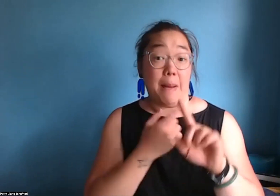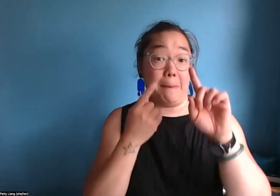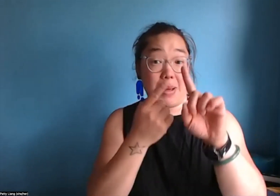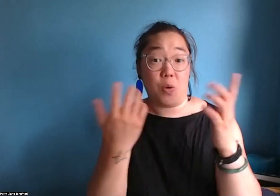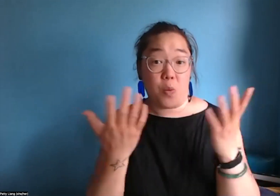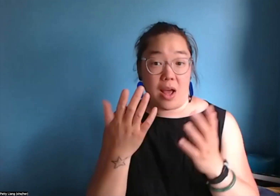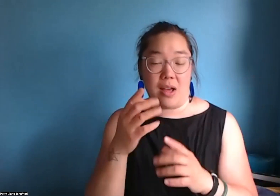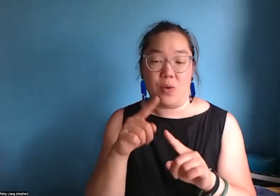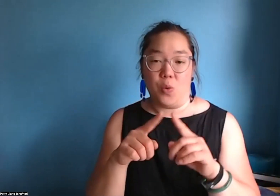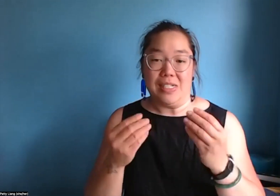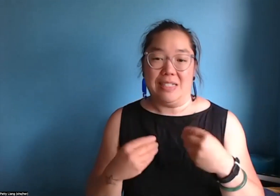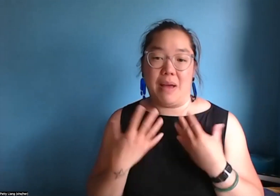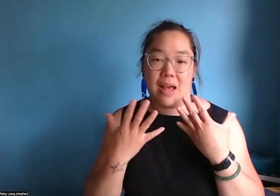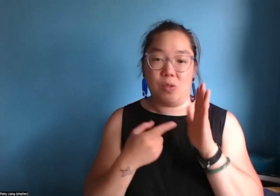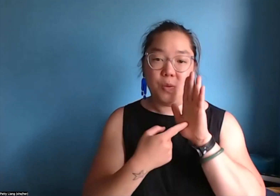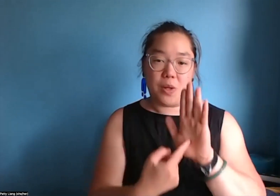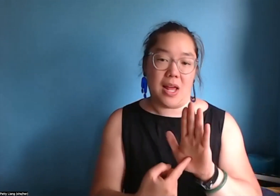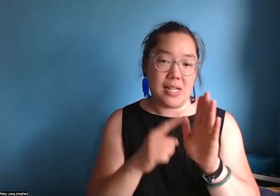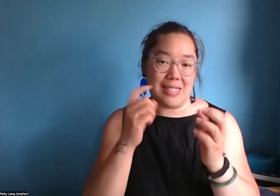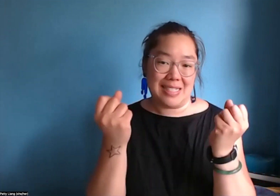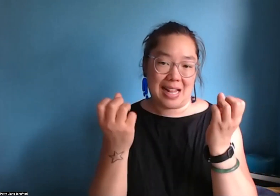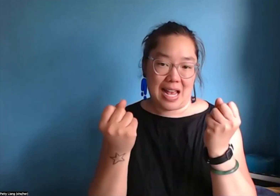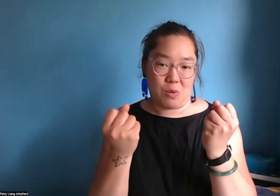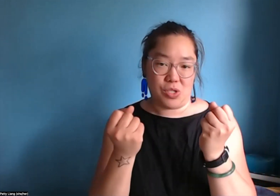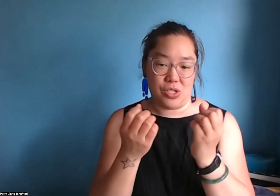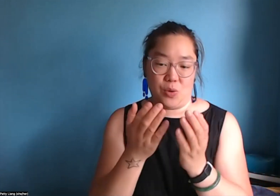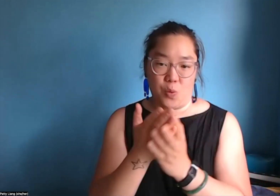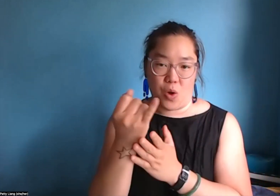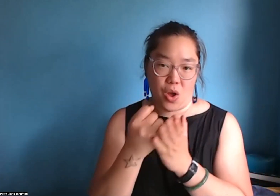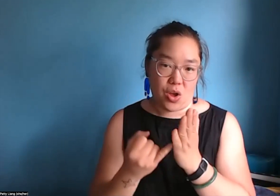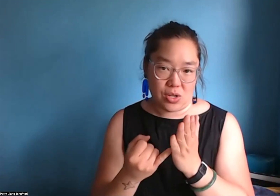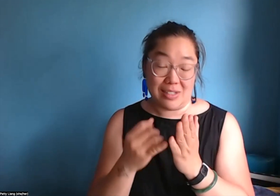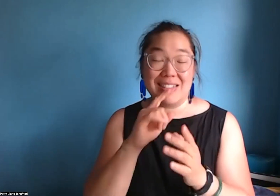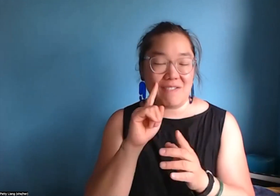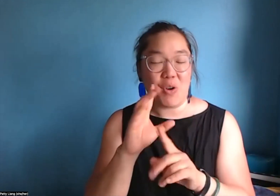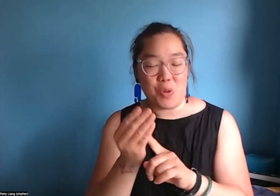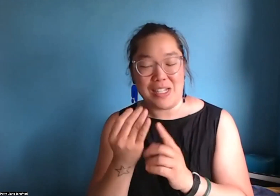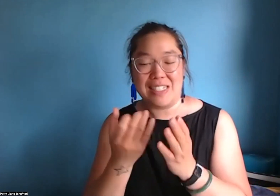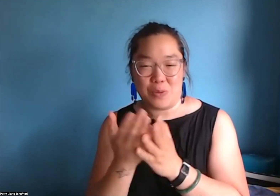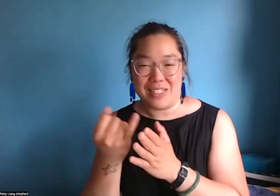different activities ,and our mission is to inspire and showcase sign language, the Arts